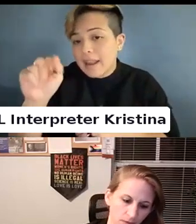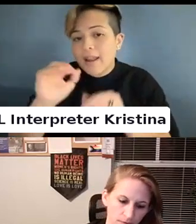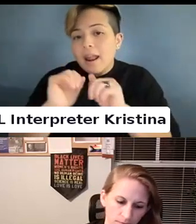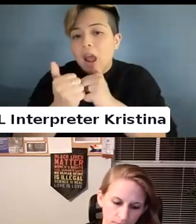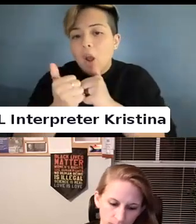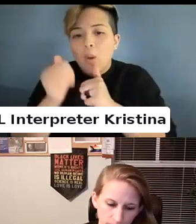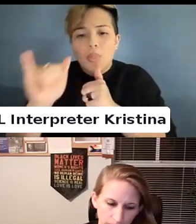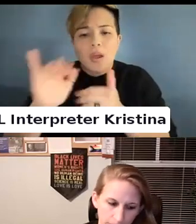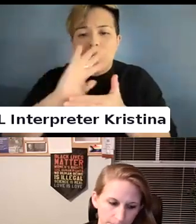came to be?